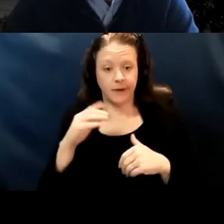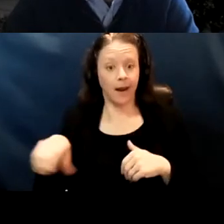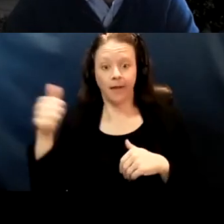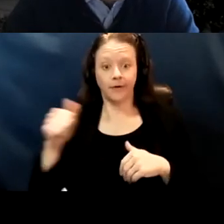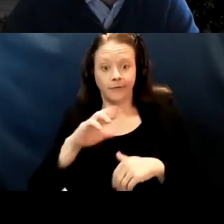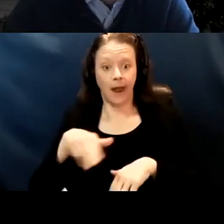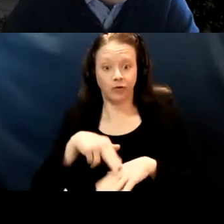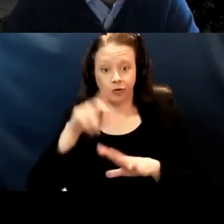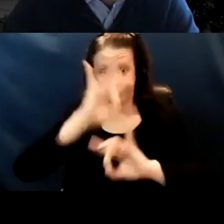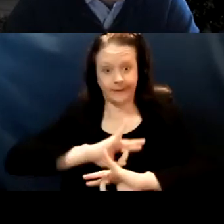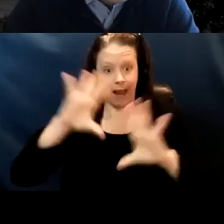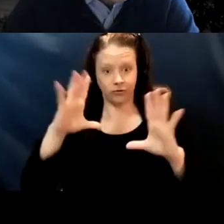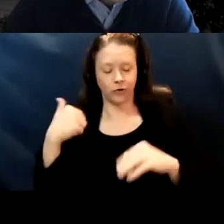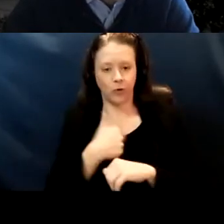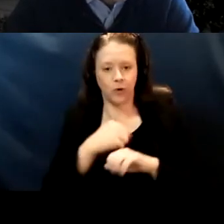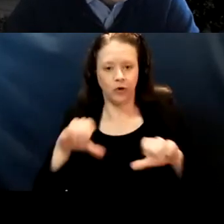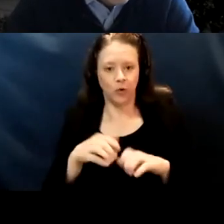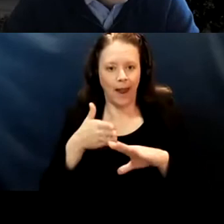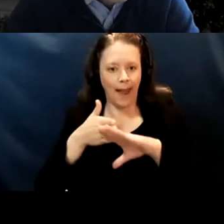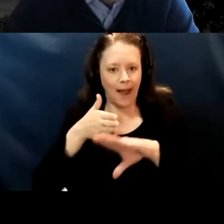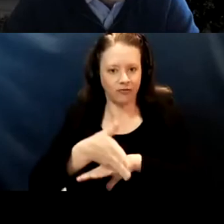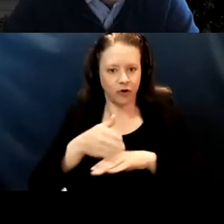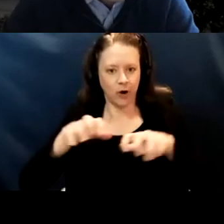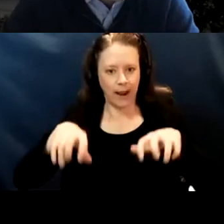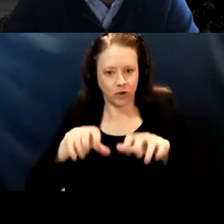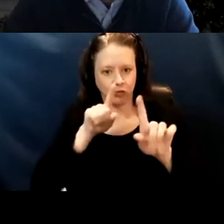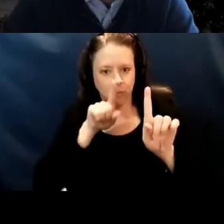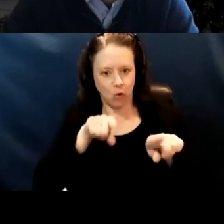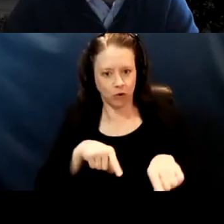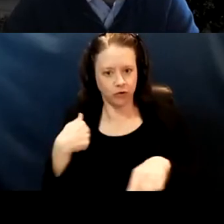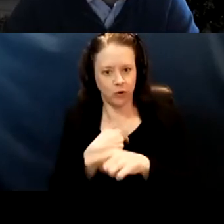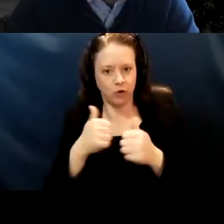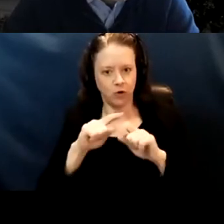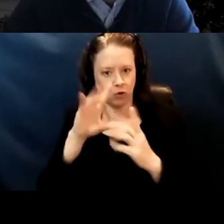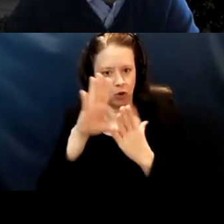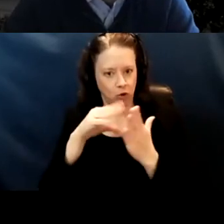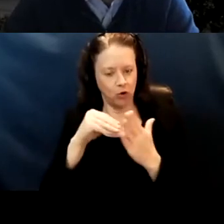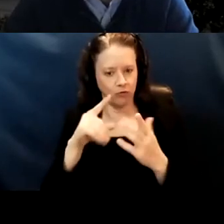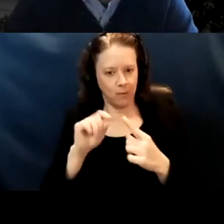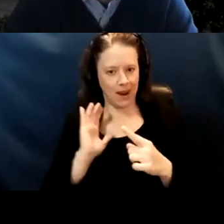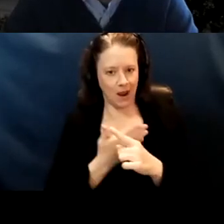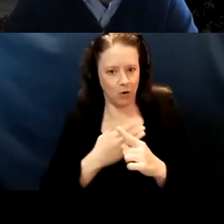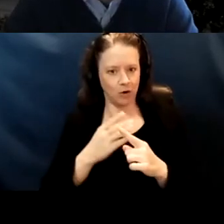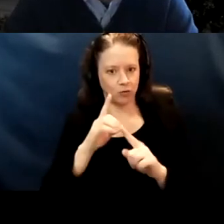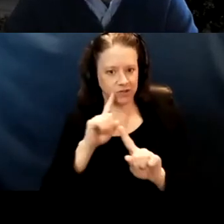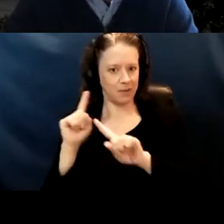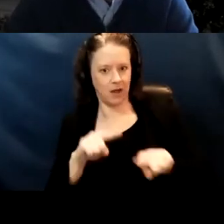we do after action reports where we try to learn from our response to a disaster. So we're better prepared for the next one.